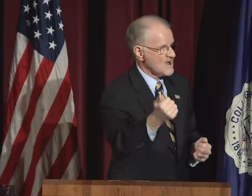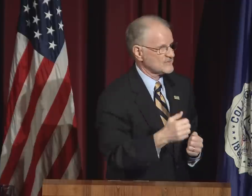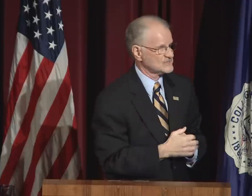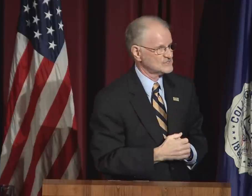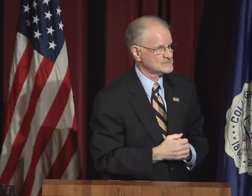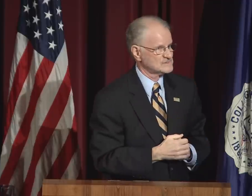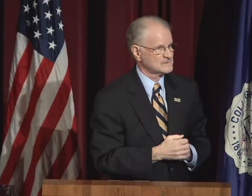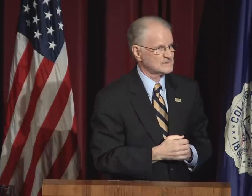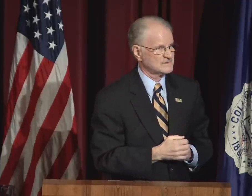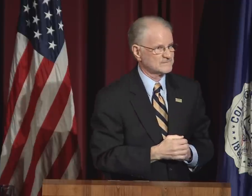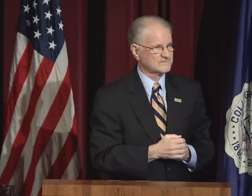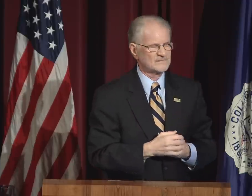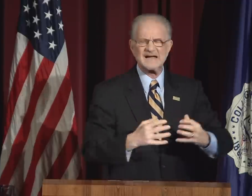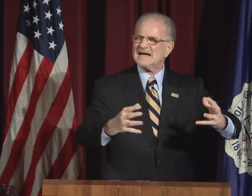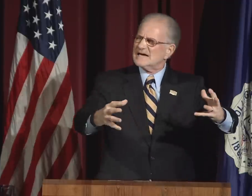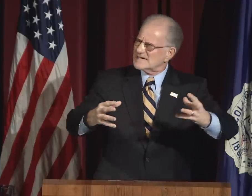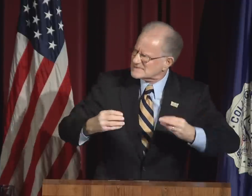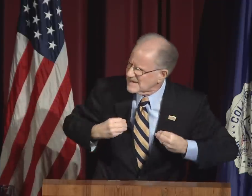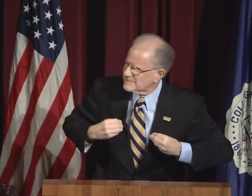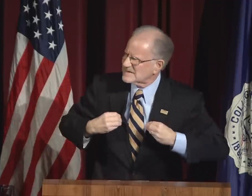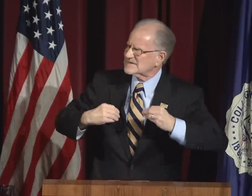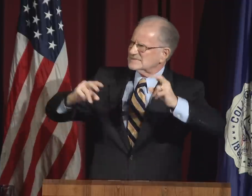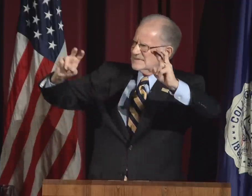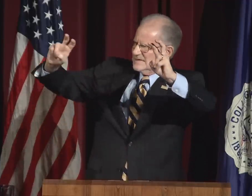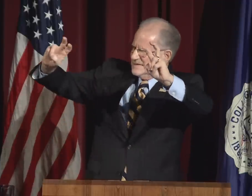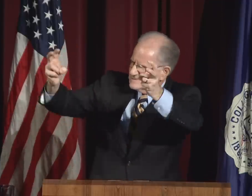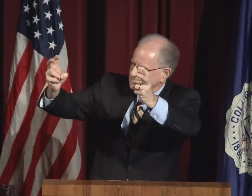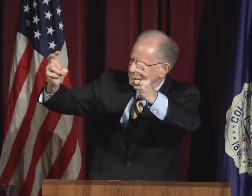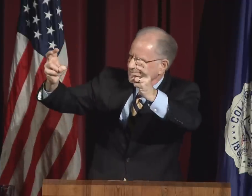in how we should interact with others.